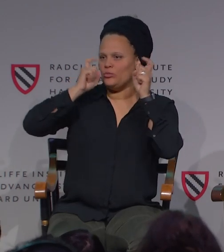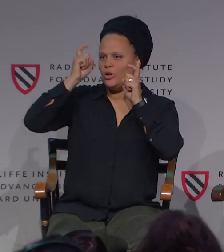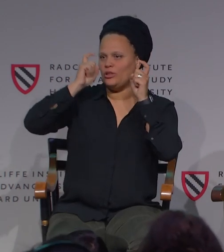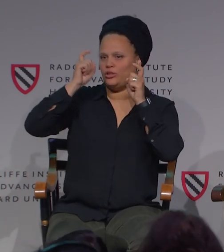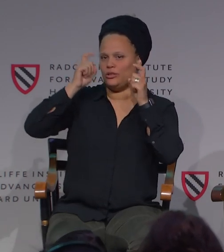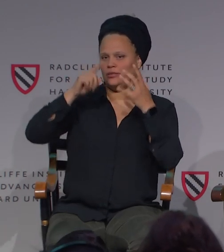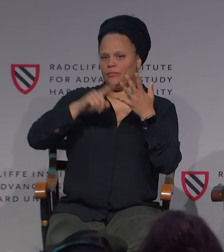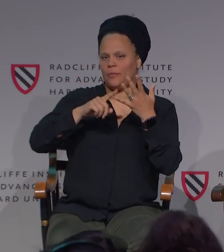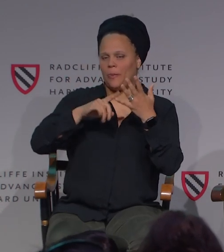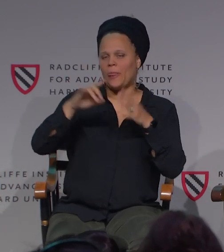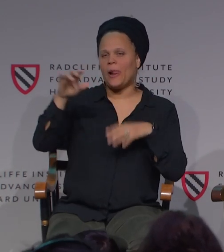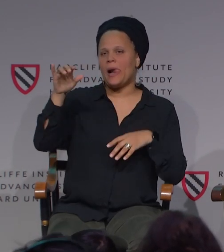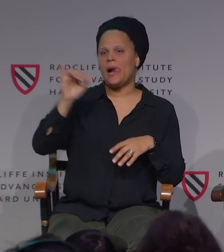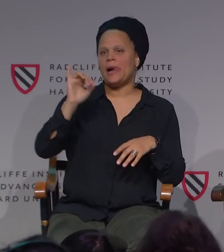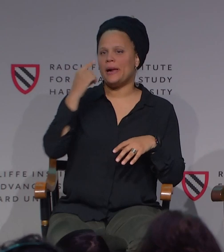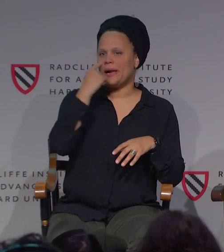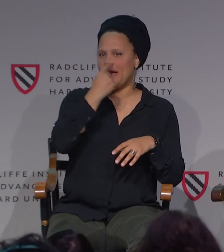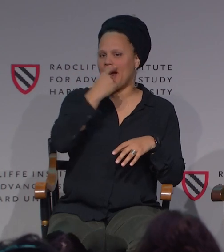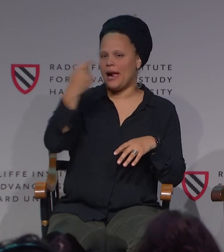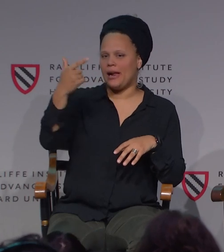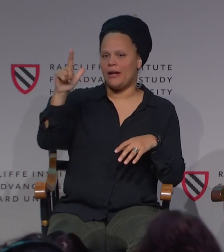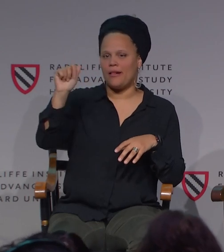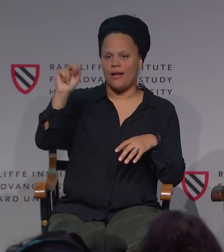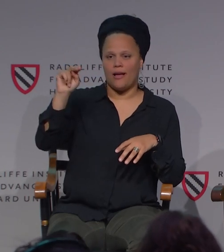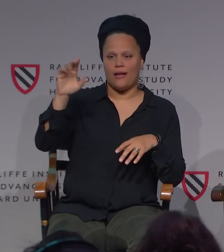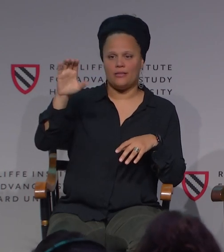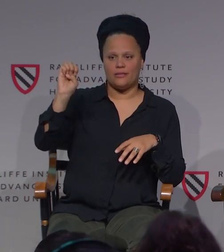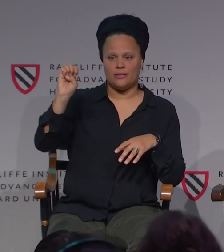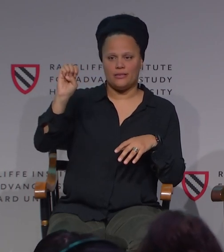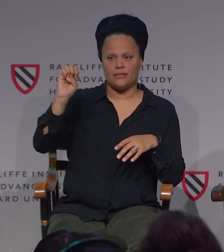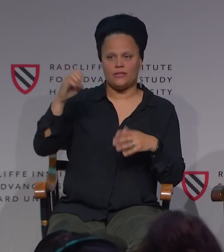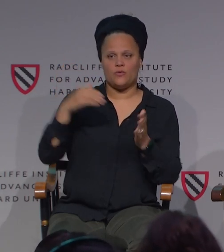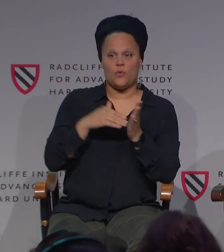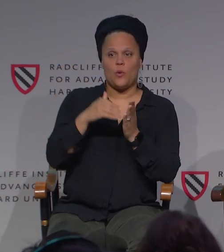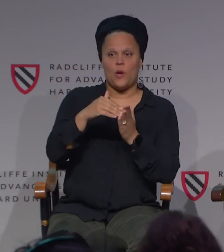I would say with facial expressions is probably the parameter I would refer to.